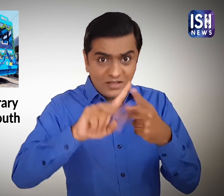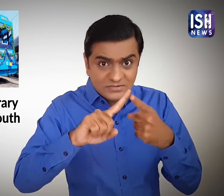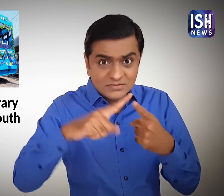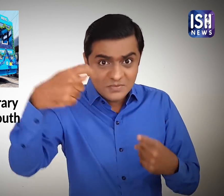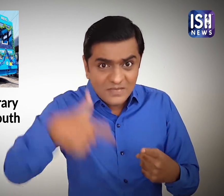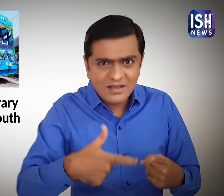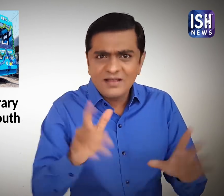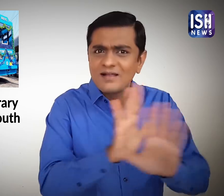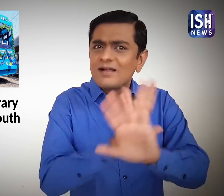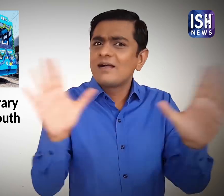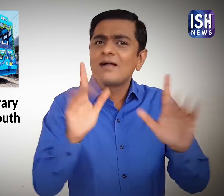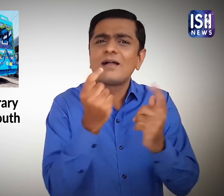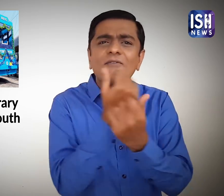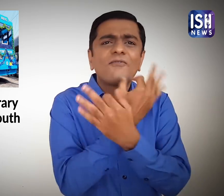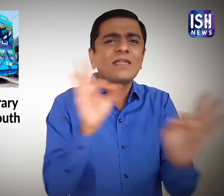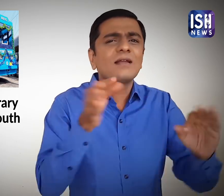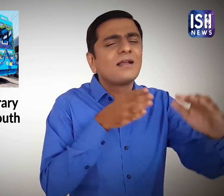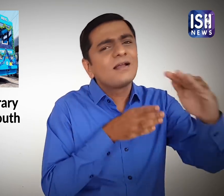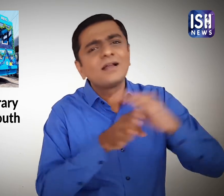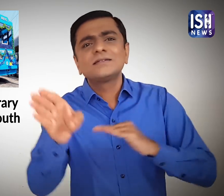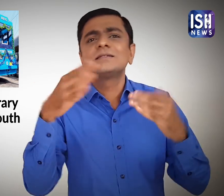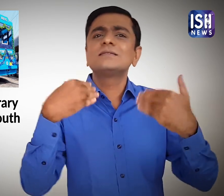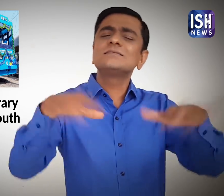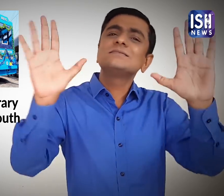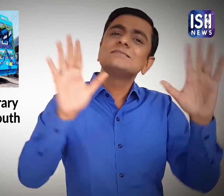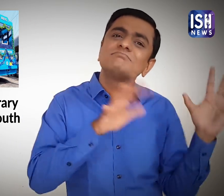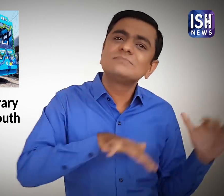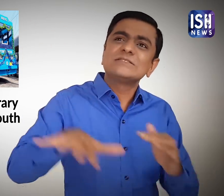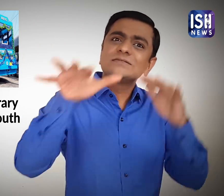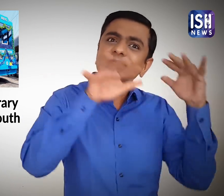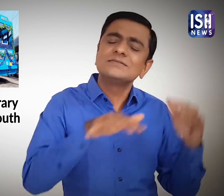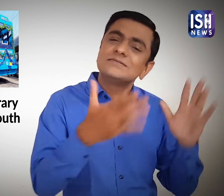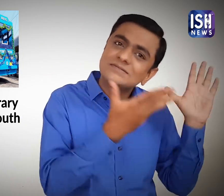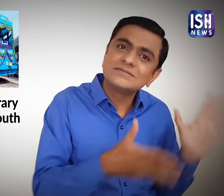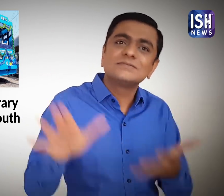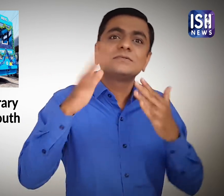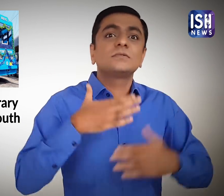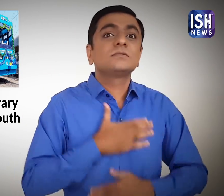There is no entry fee for children.